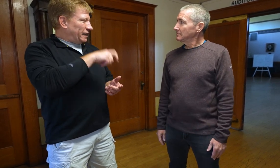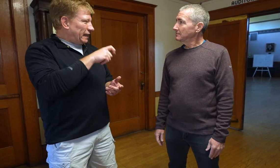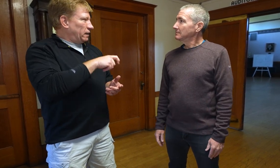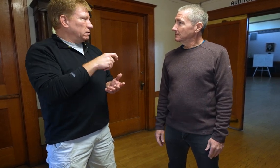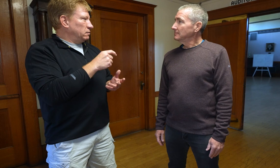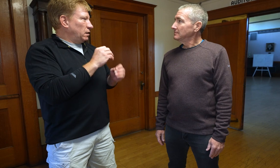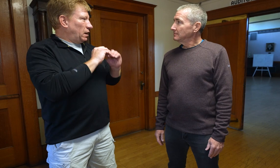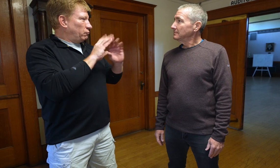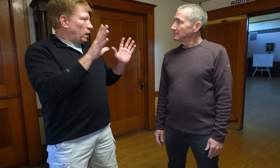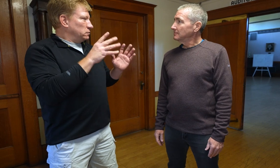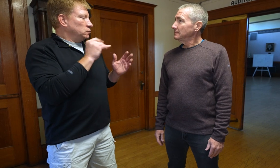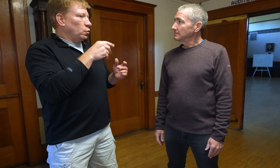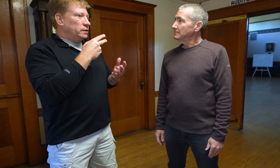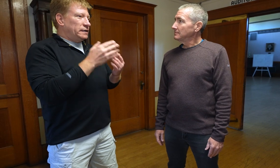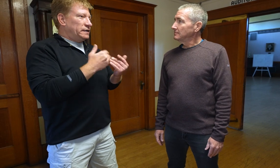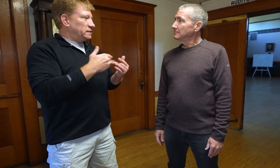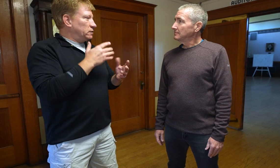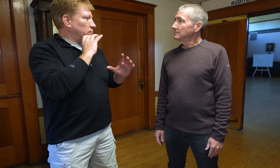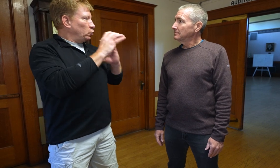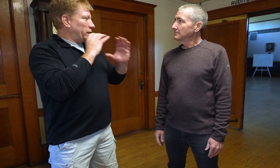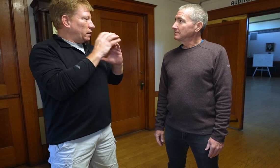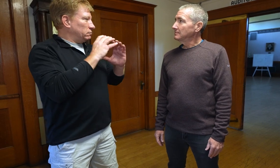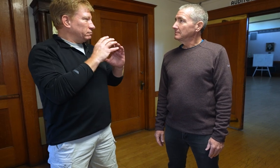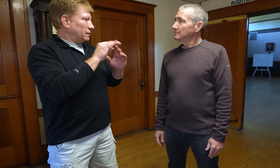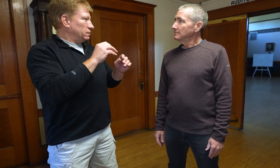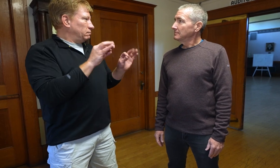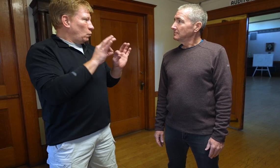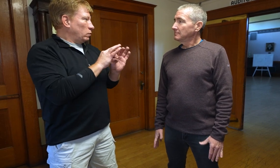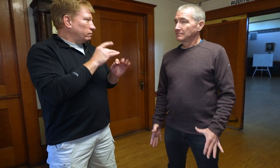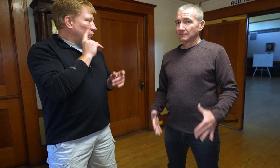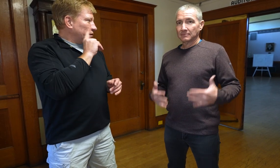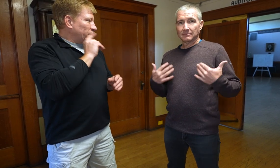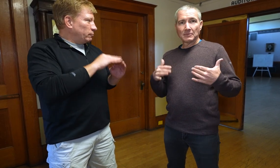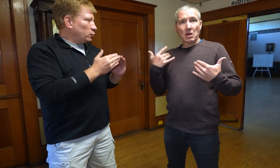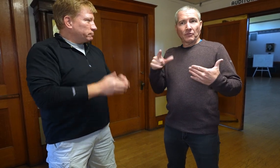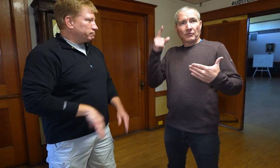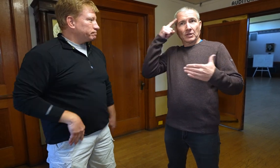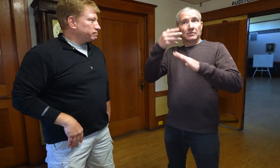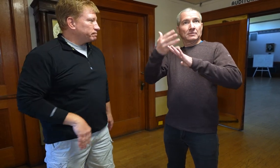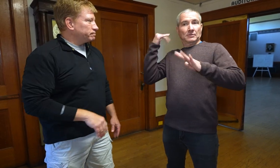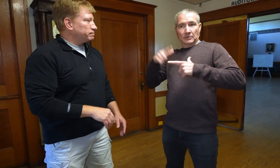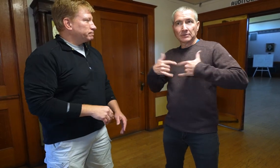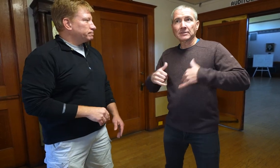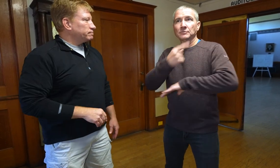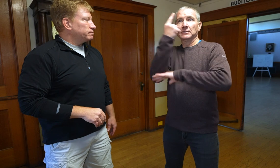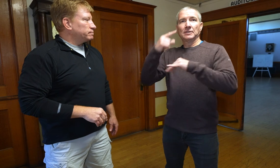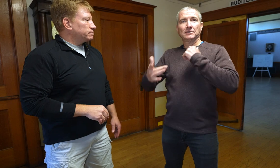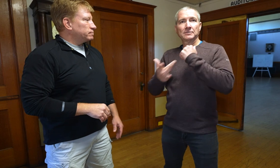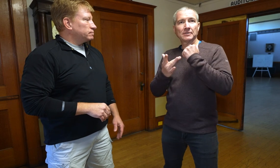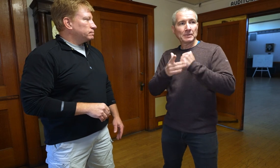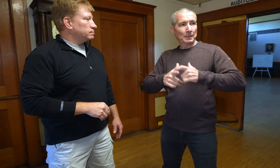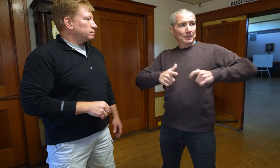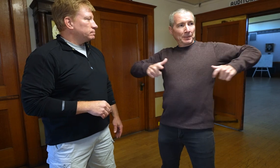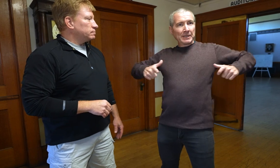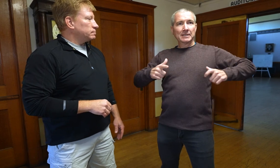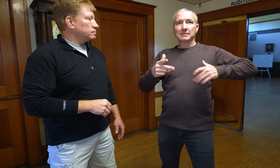Deaf people need bright spaces so it’s easy to communicate. That is important to the Deaf community. Back then and even today, we think about technology and bigger spaces,